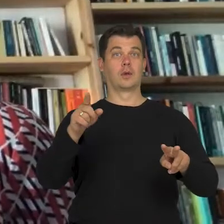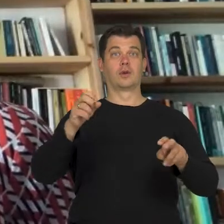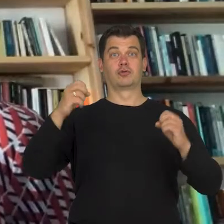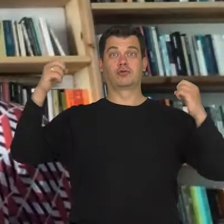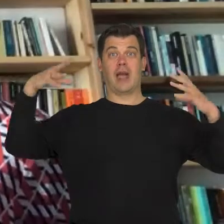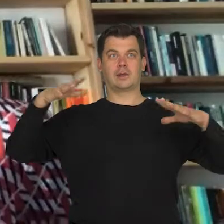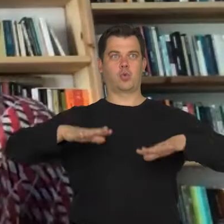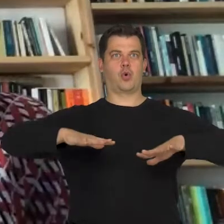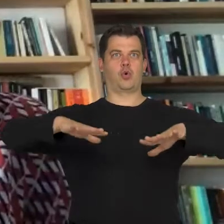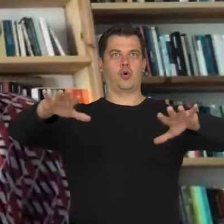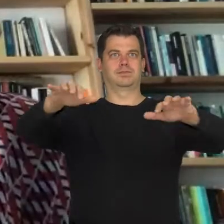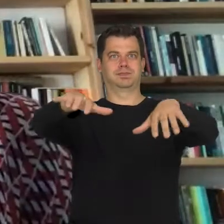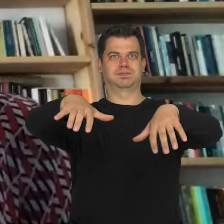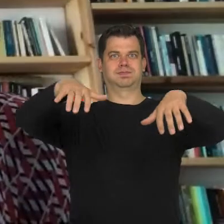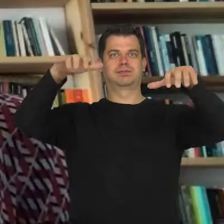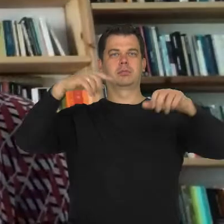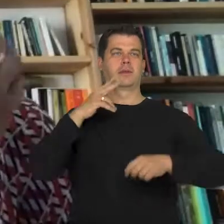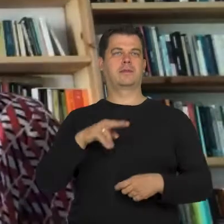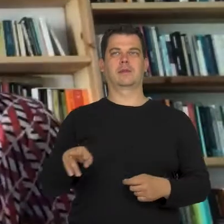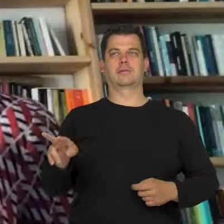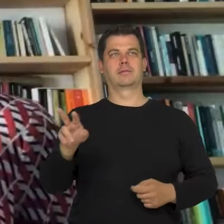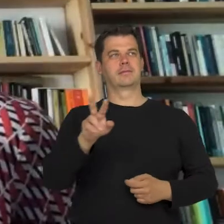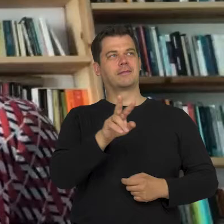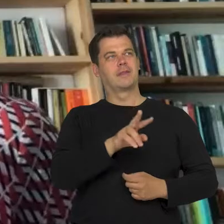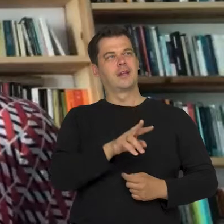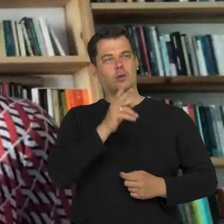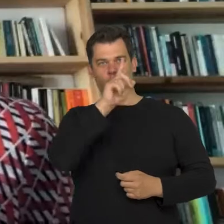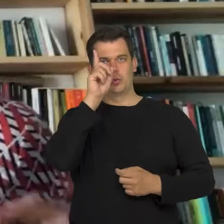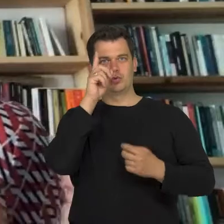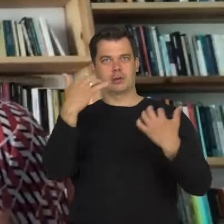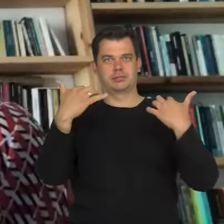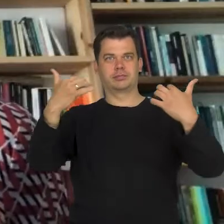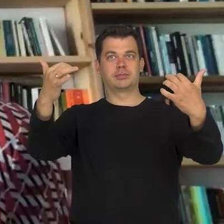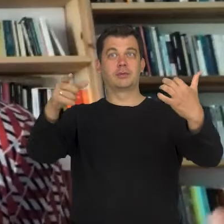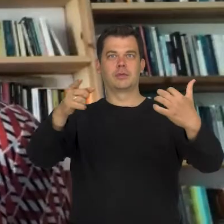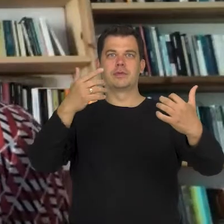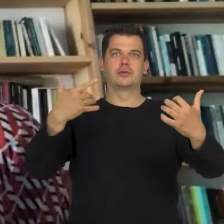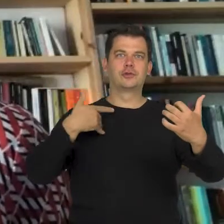There are moments, when the light is there and this is a situation, where these forces are at work